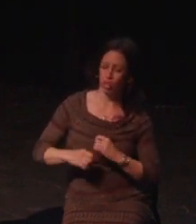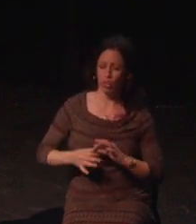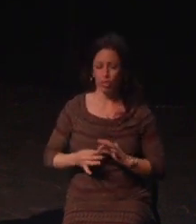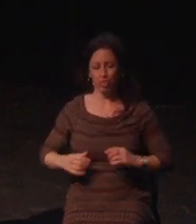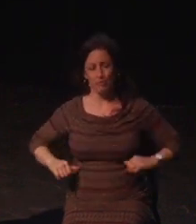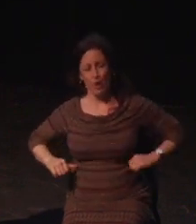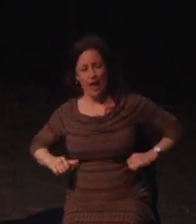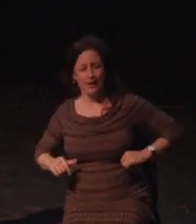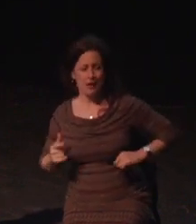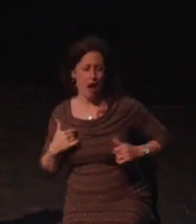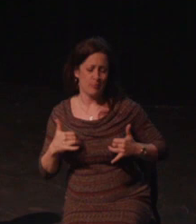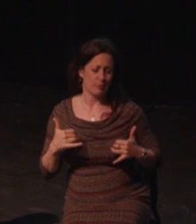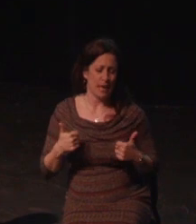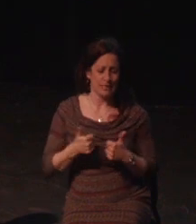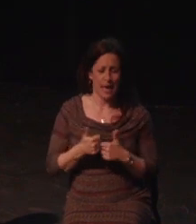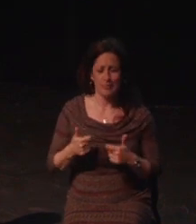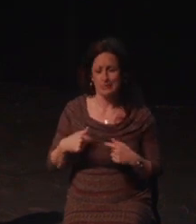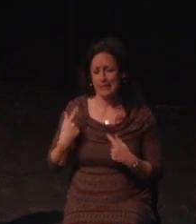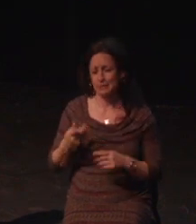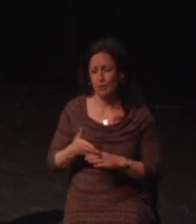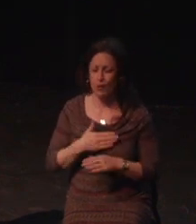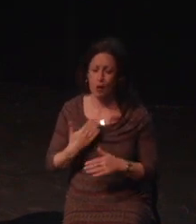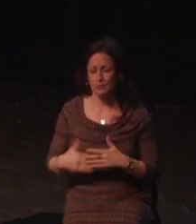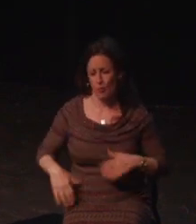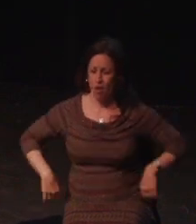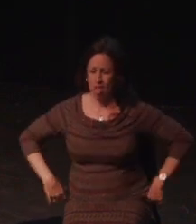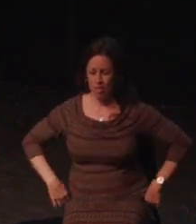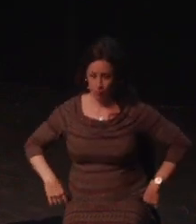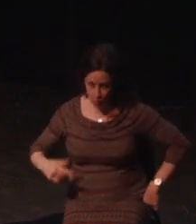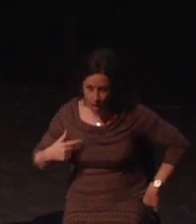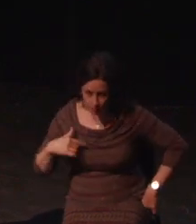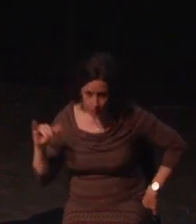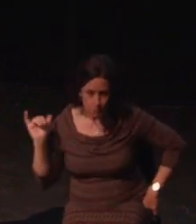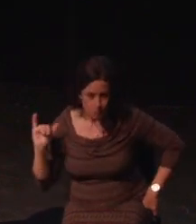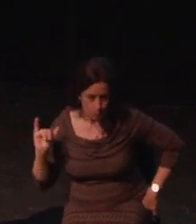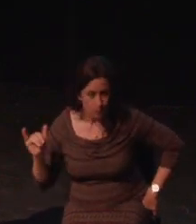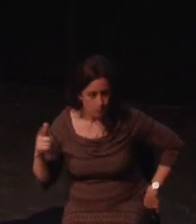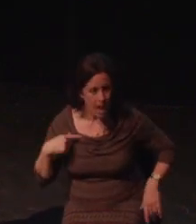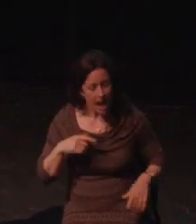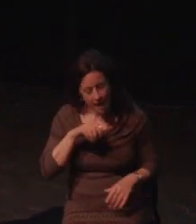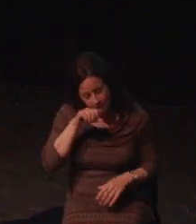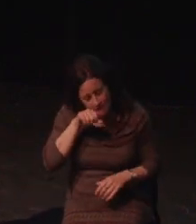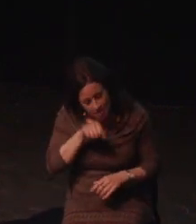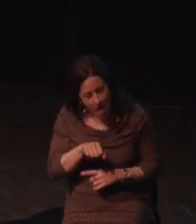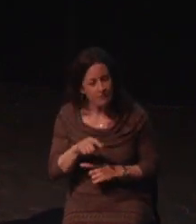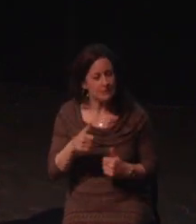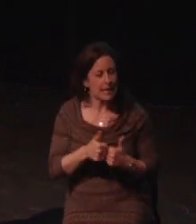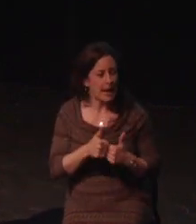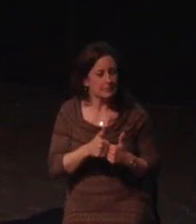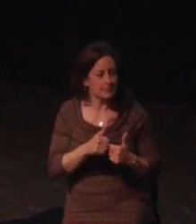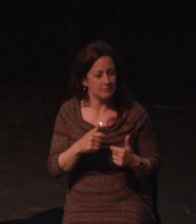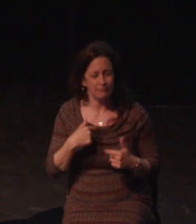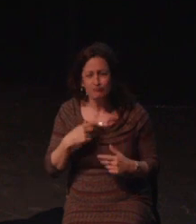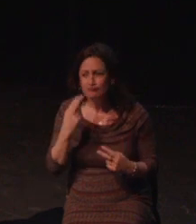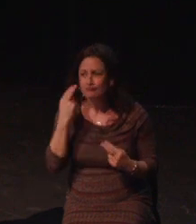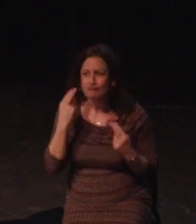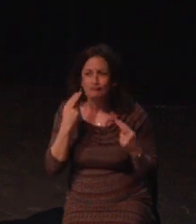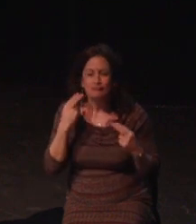Life as a disabled person isn't easy, but while we want to improve it, I have to adapt and find ways to live the life